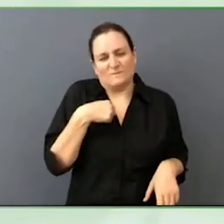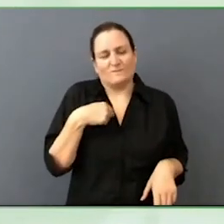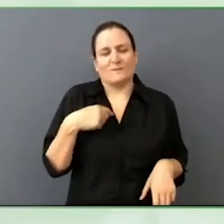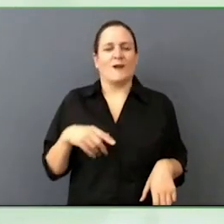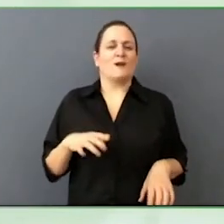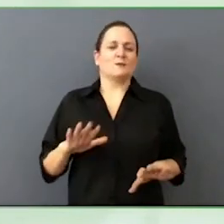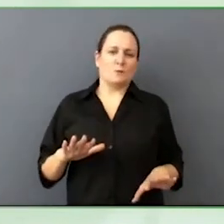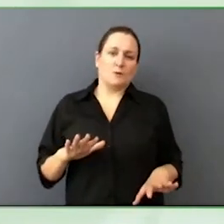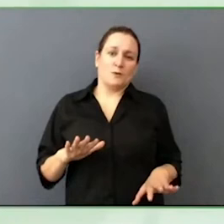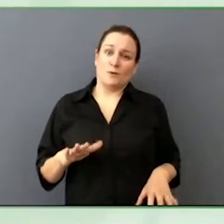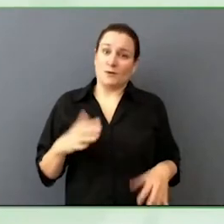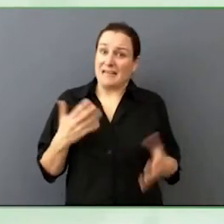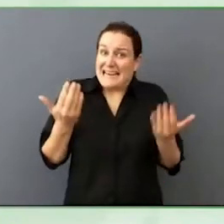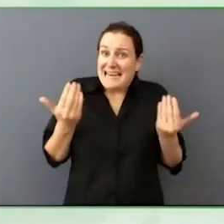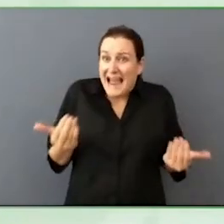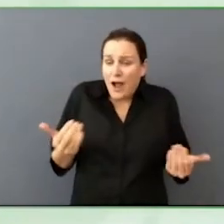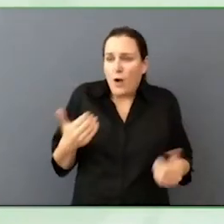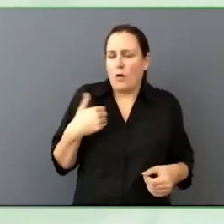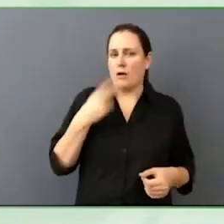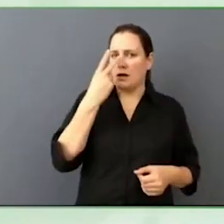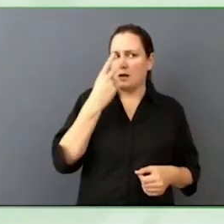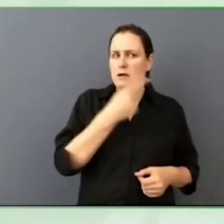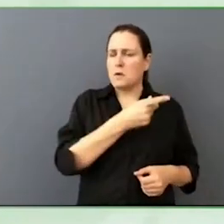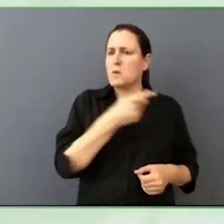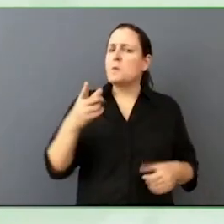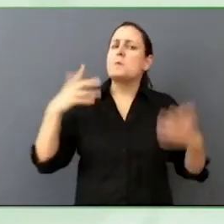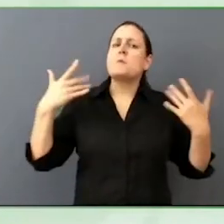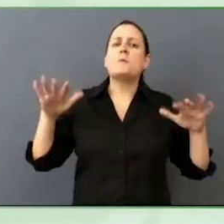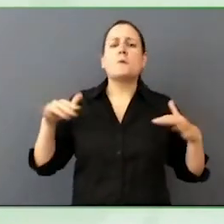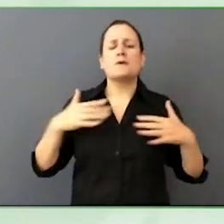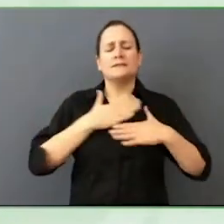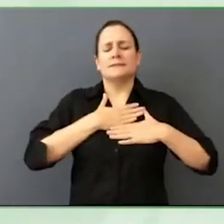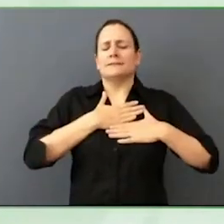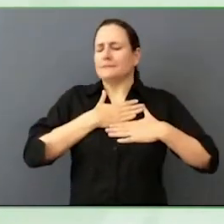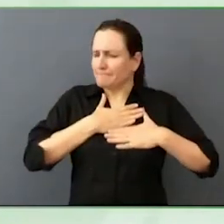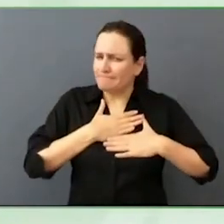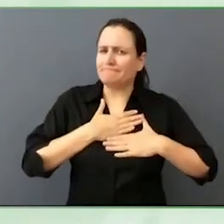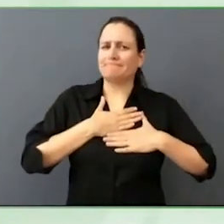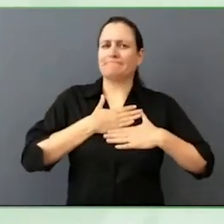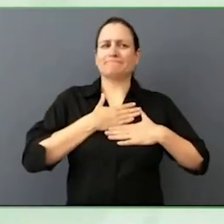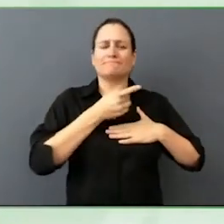I am seeing now. It really, really warms my heart. It gives me a lot of hope for all of us.